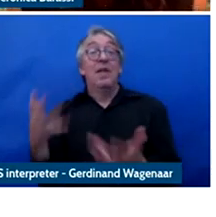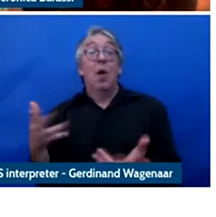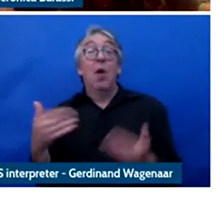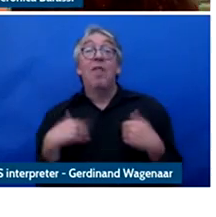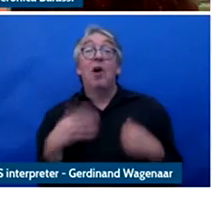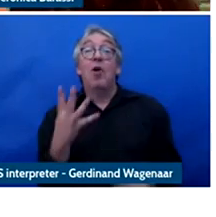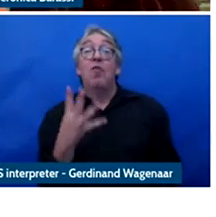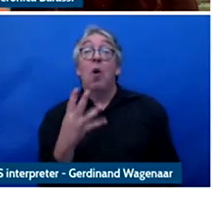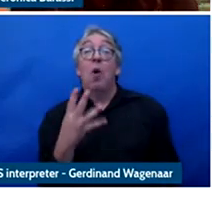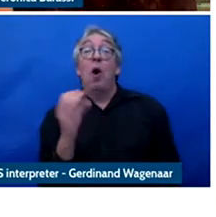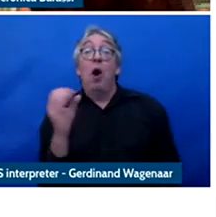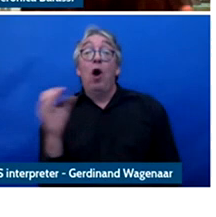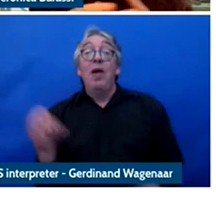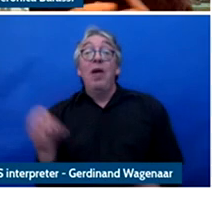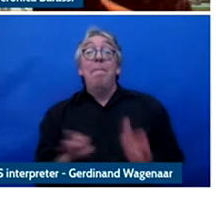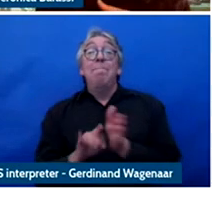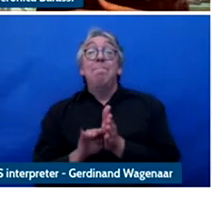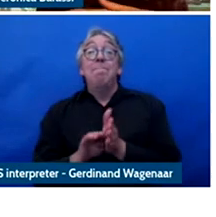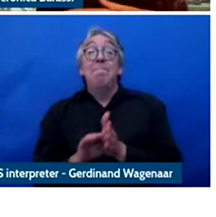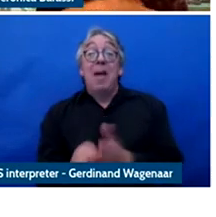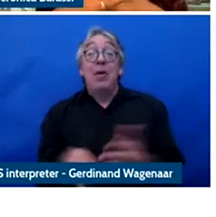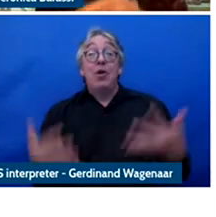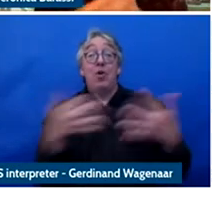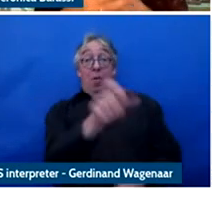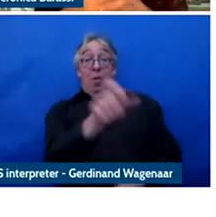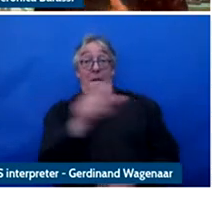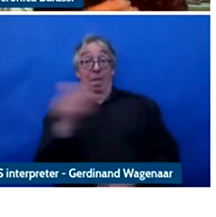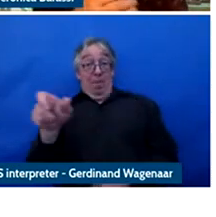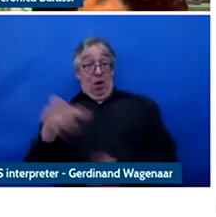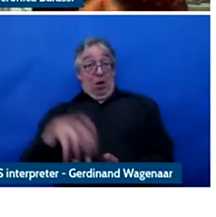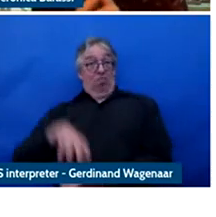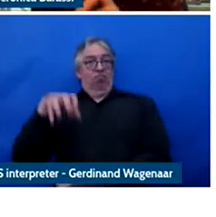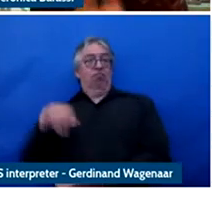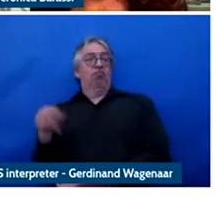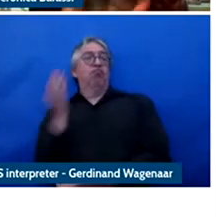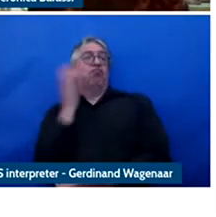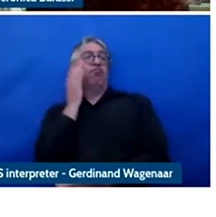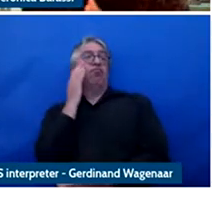now, they have 400 million America citizens in it and it was actually